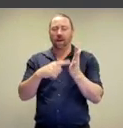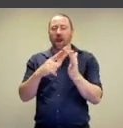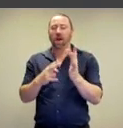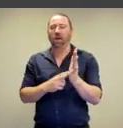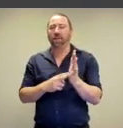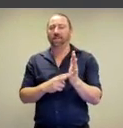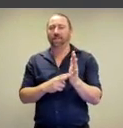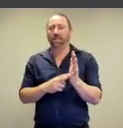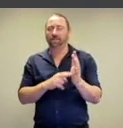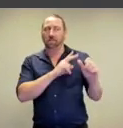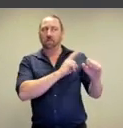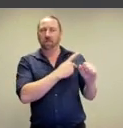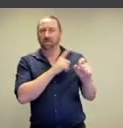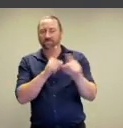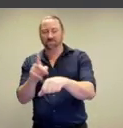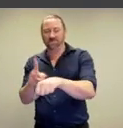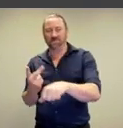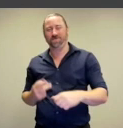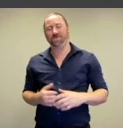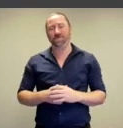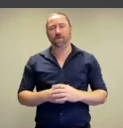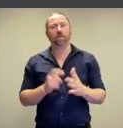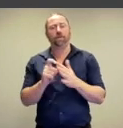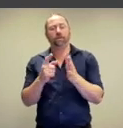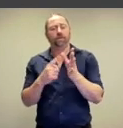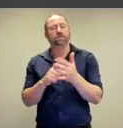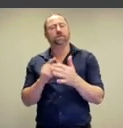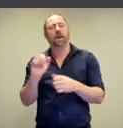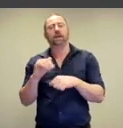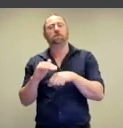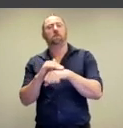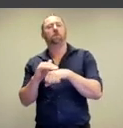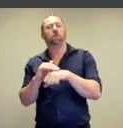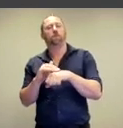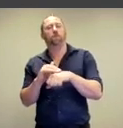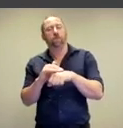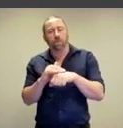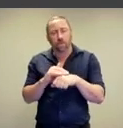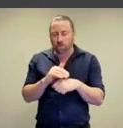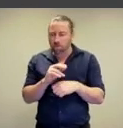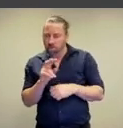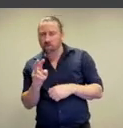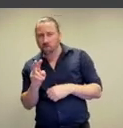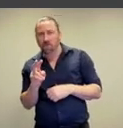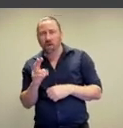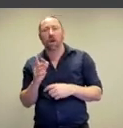Yves Klein's very famous blue but for Dale Harding, it also